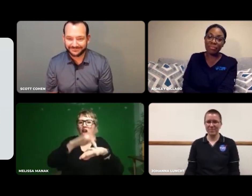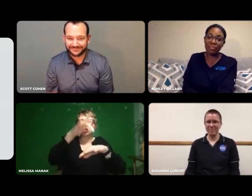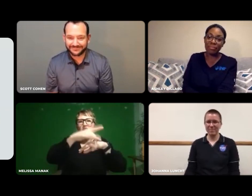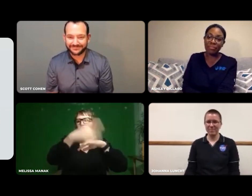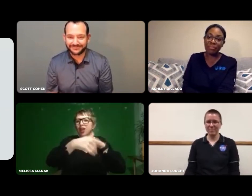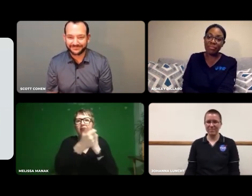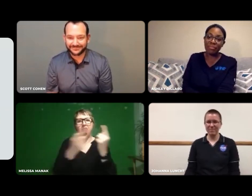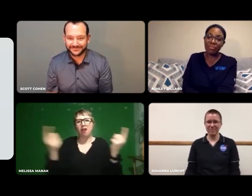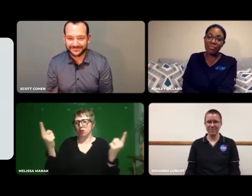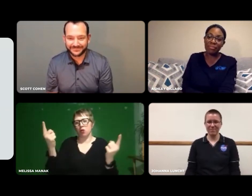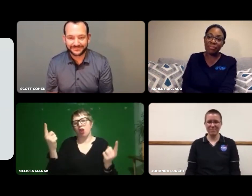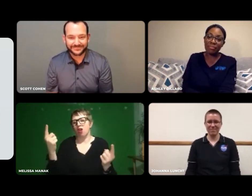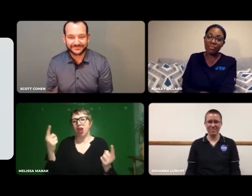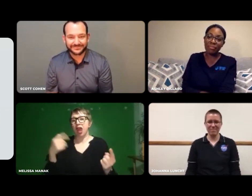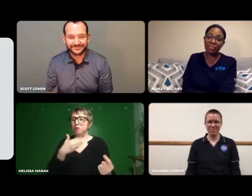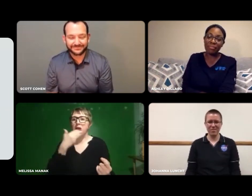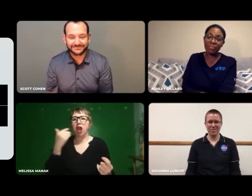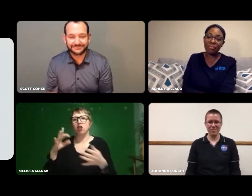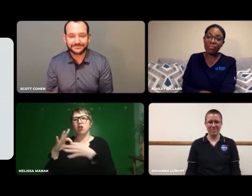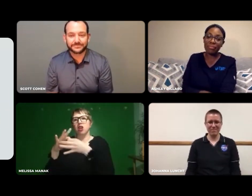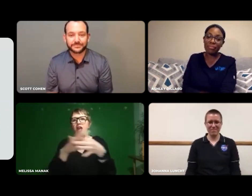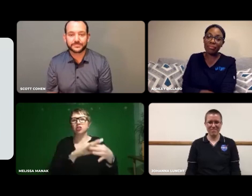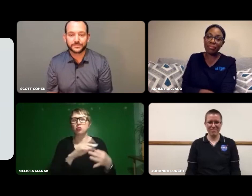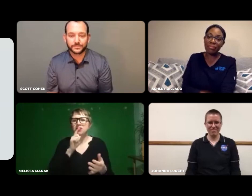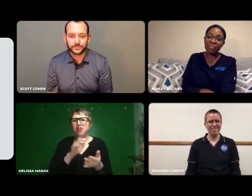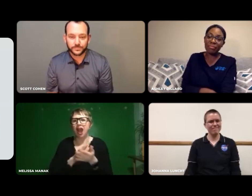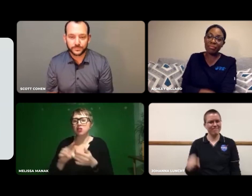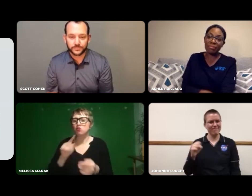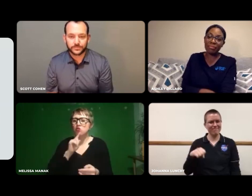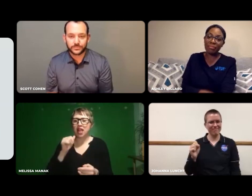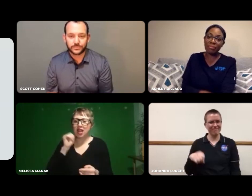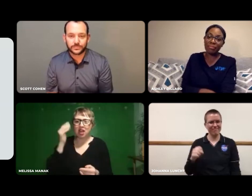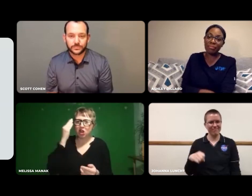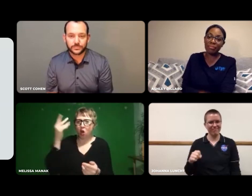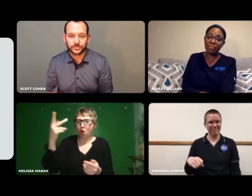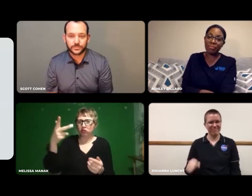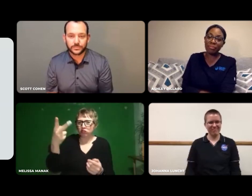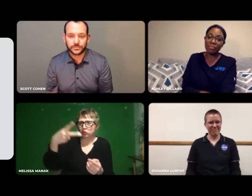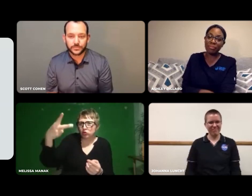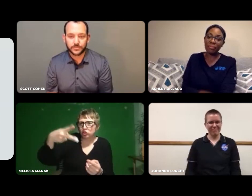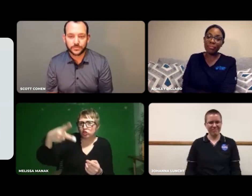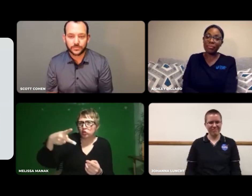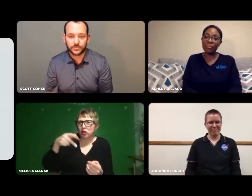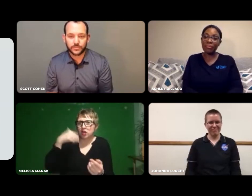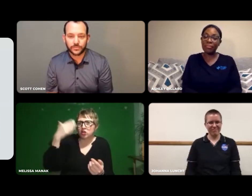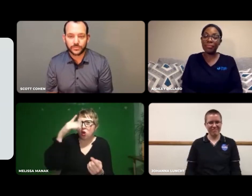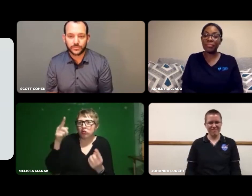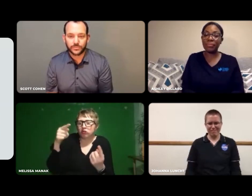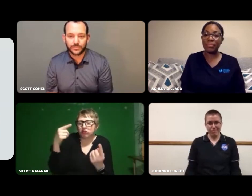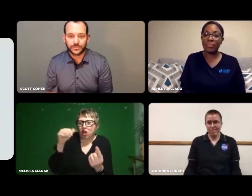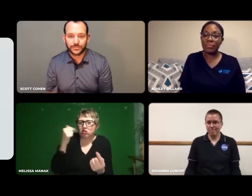There are things we can't even think of.